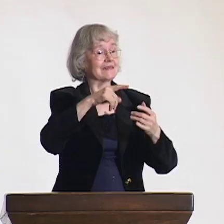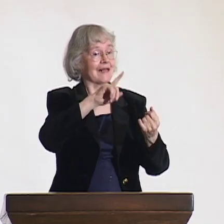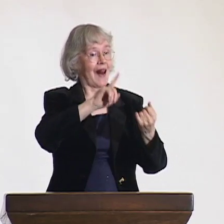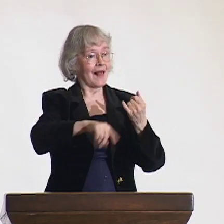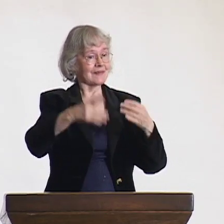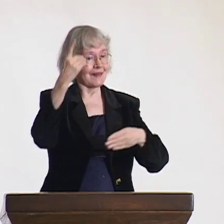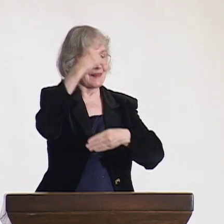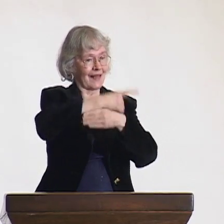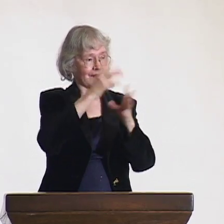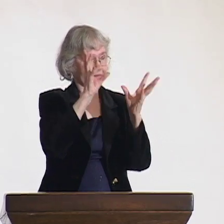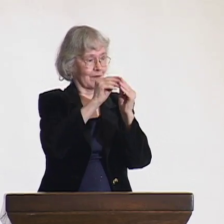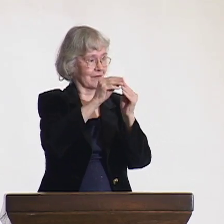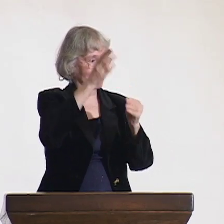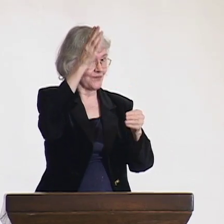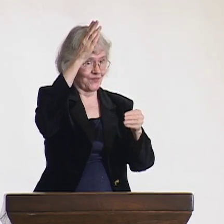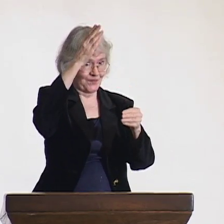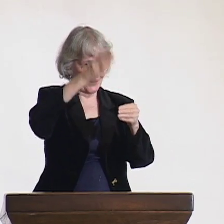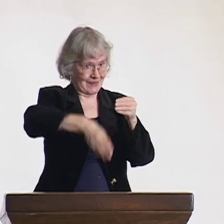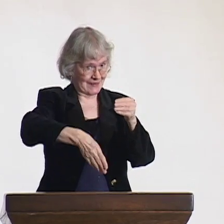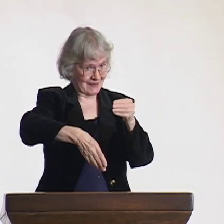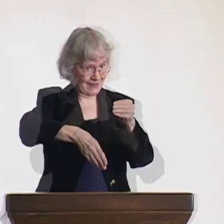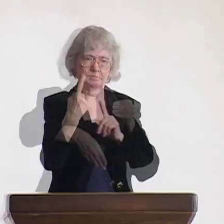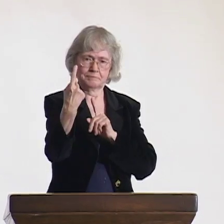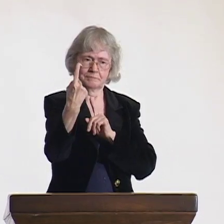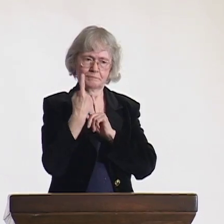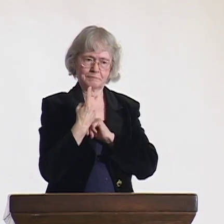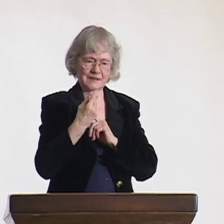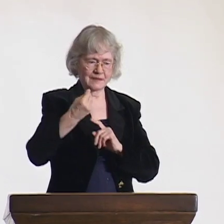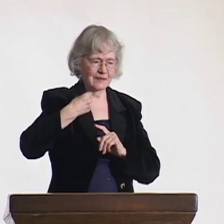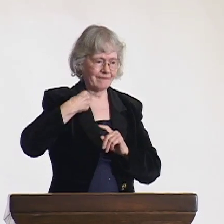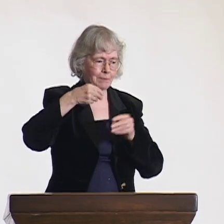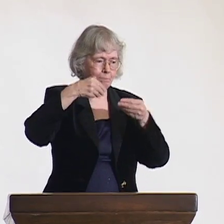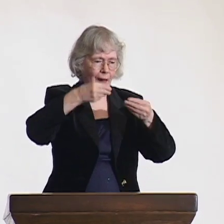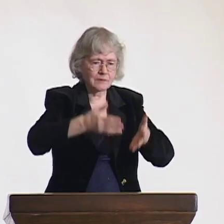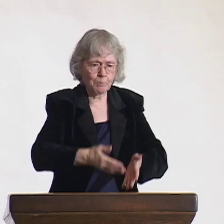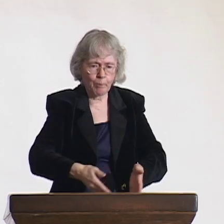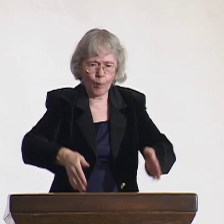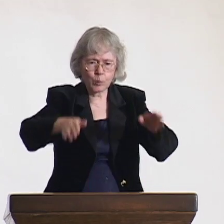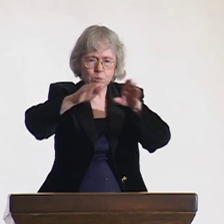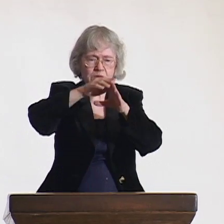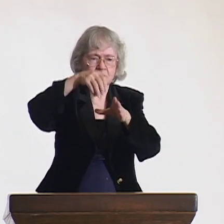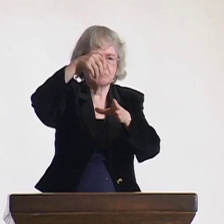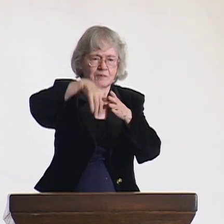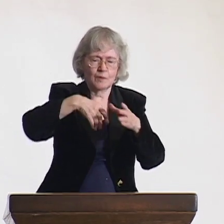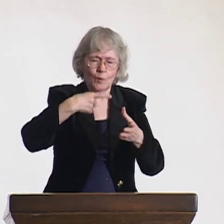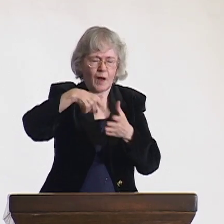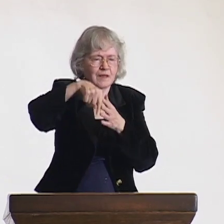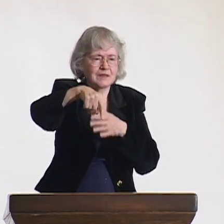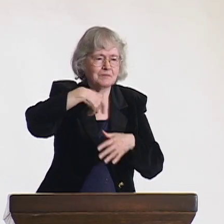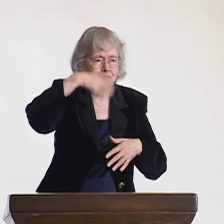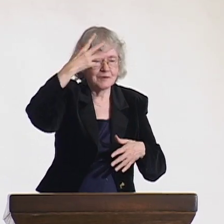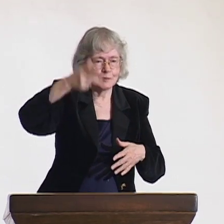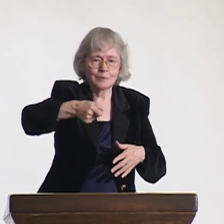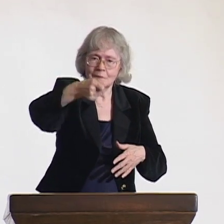On the last day of the conference, the delegates gave each other small gifts as tokens. The young man did not see this before.